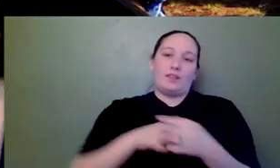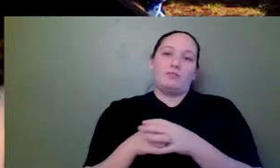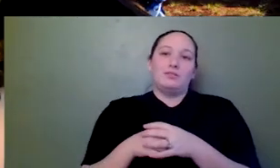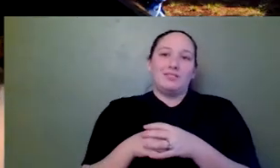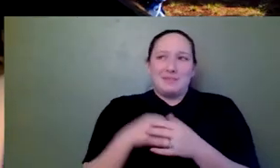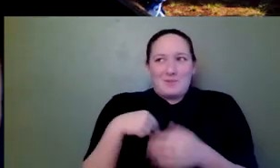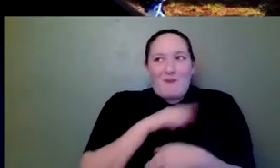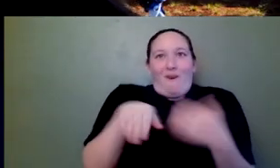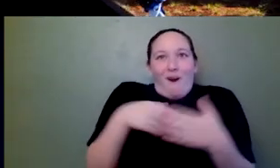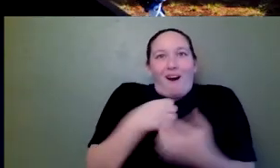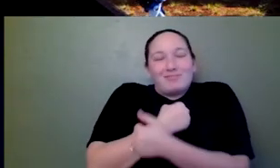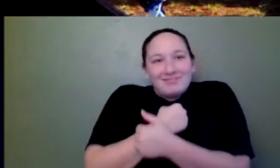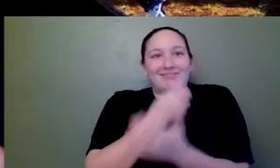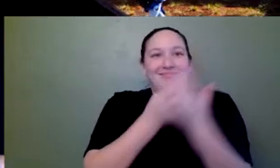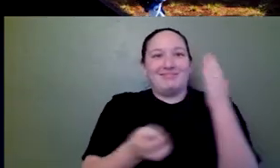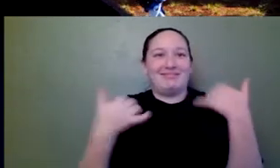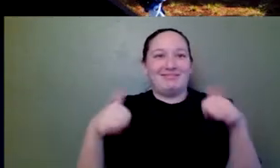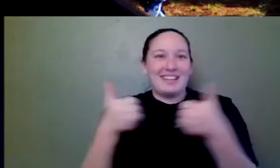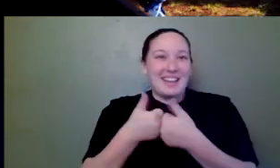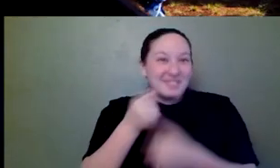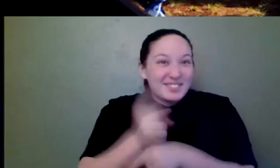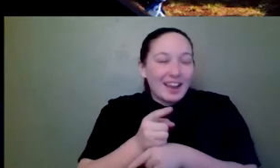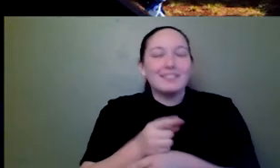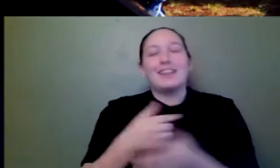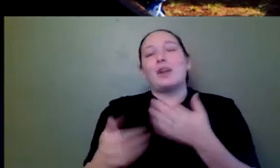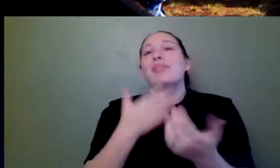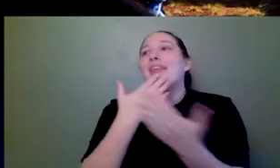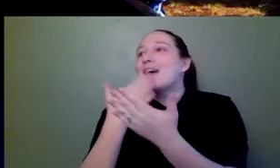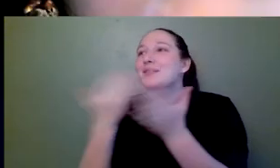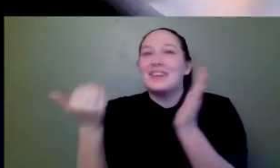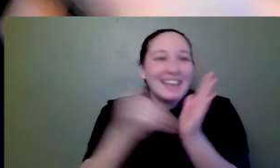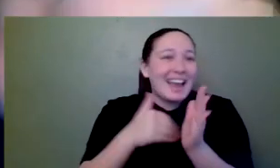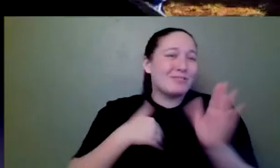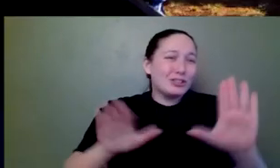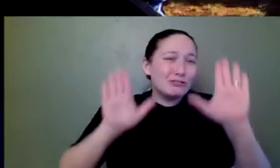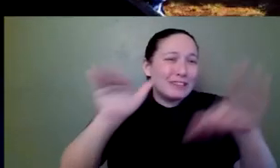games, so thank you again. Have a wonderful evening. Thank you so much, Larry. Appreciate it.